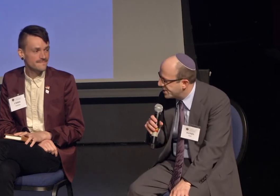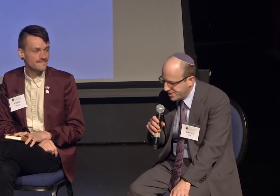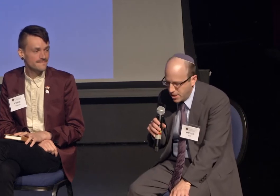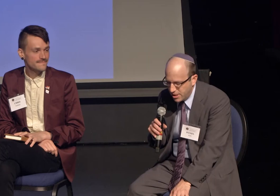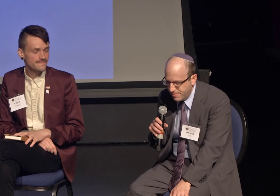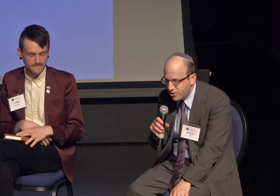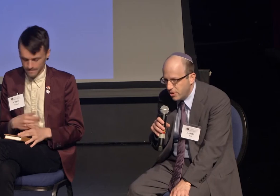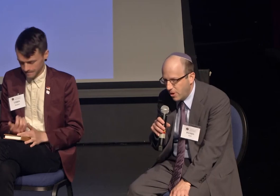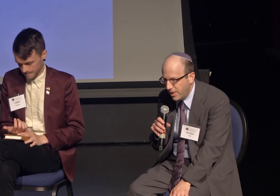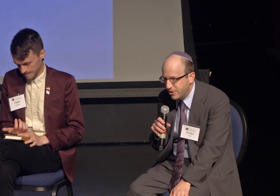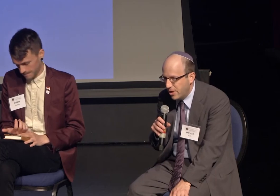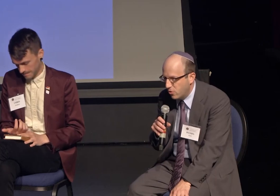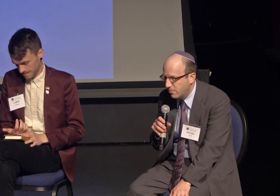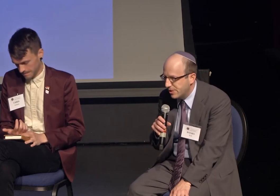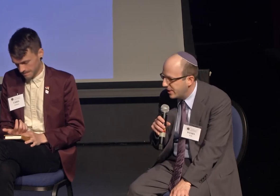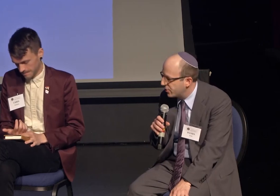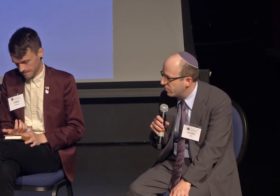especially around anti-normalization